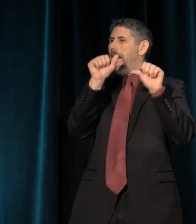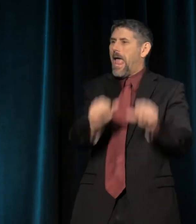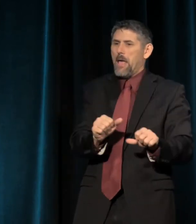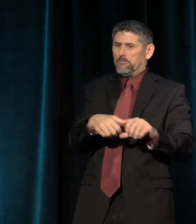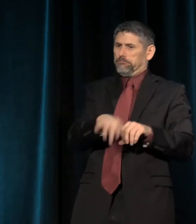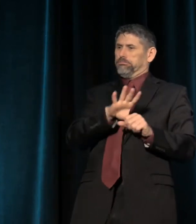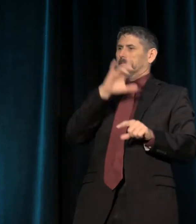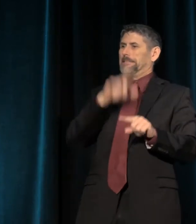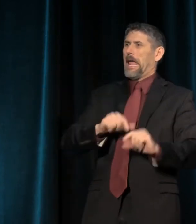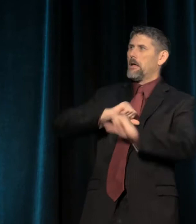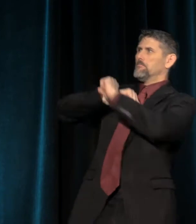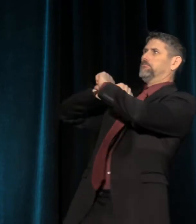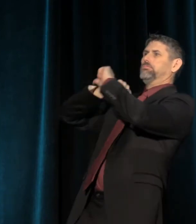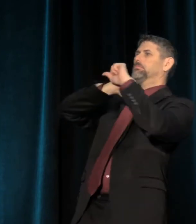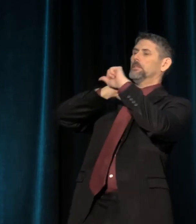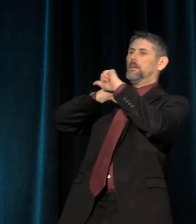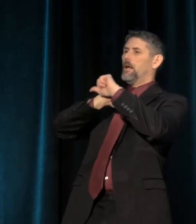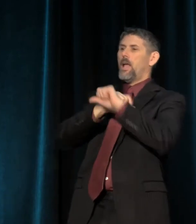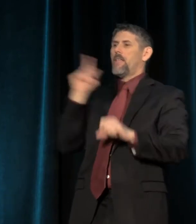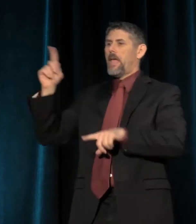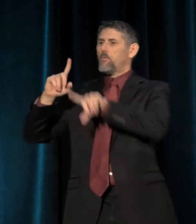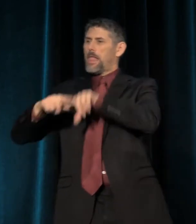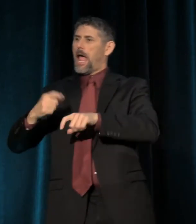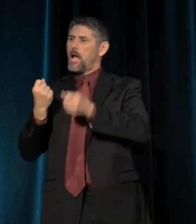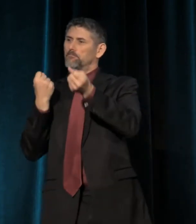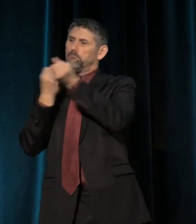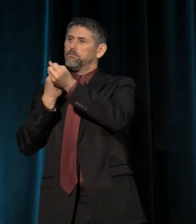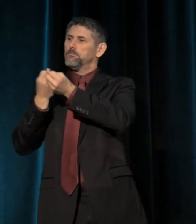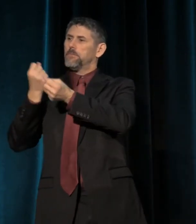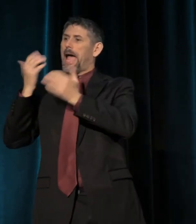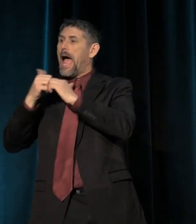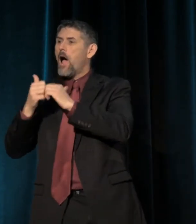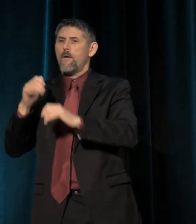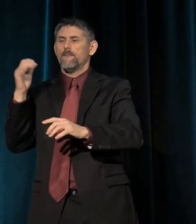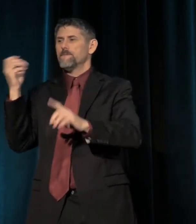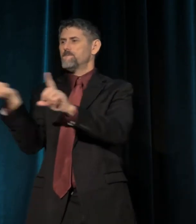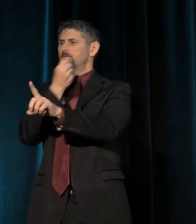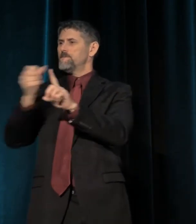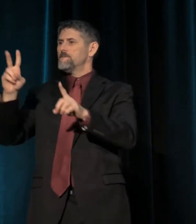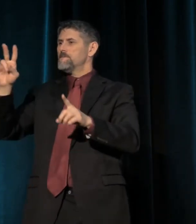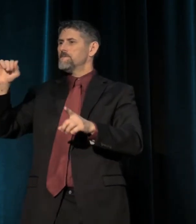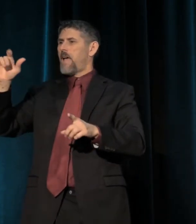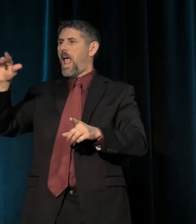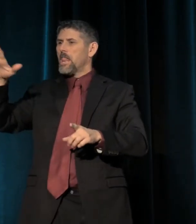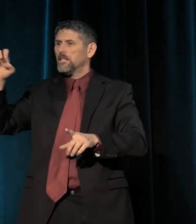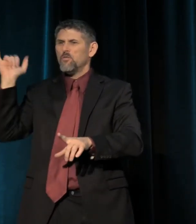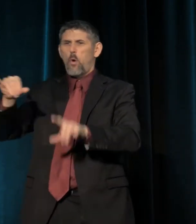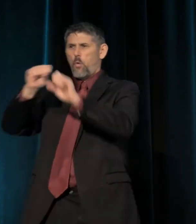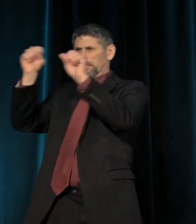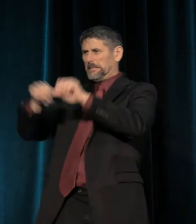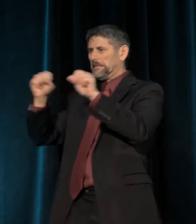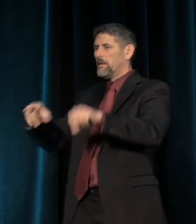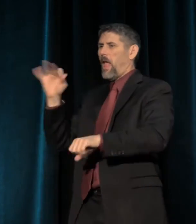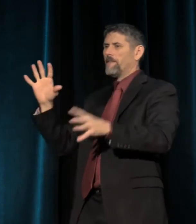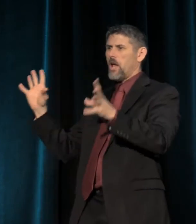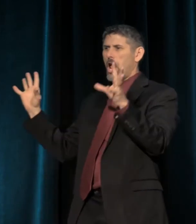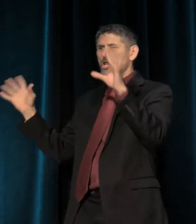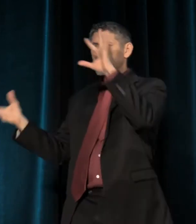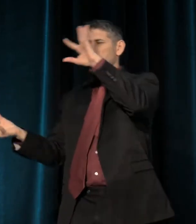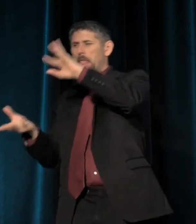that rely upon violence to support themselves. These are systems of accumulation, of alienation,